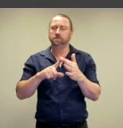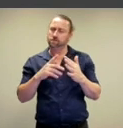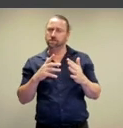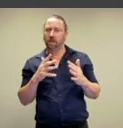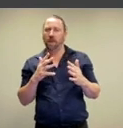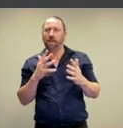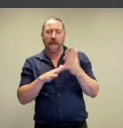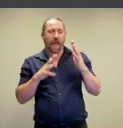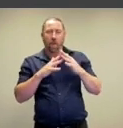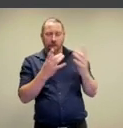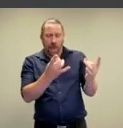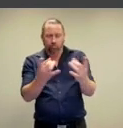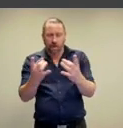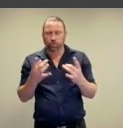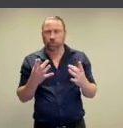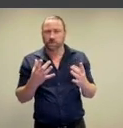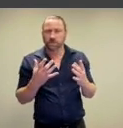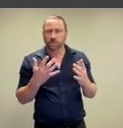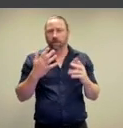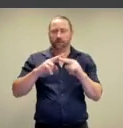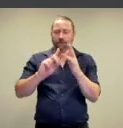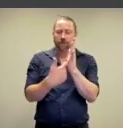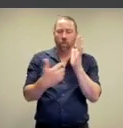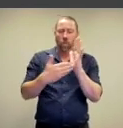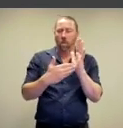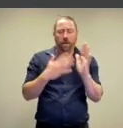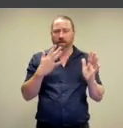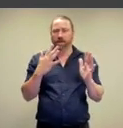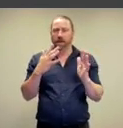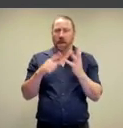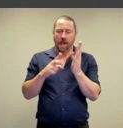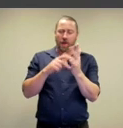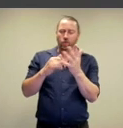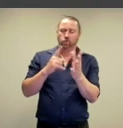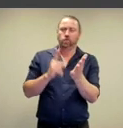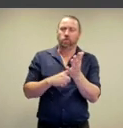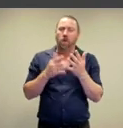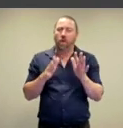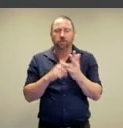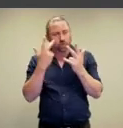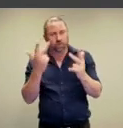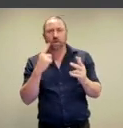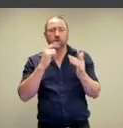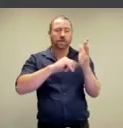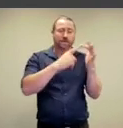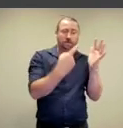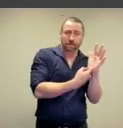the unusual arrangement of multiple